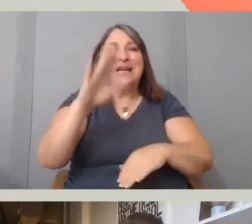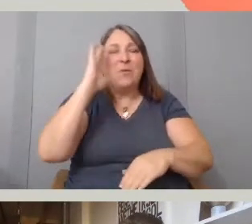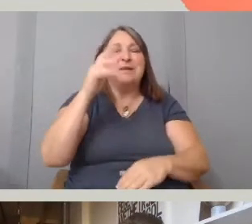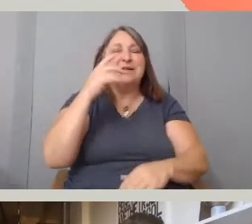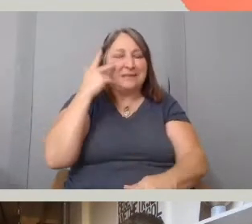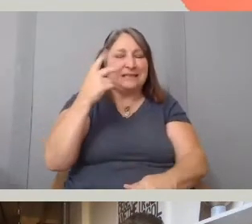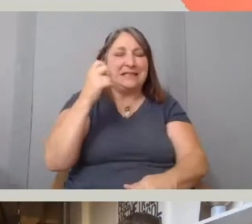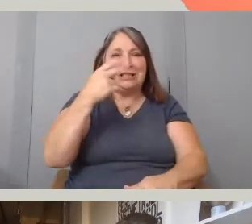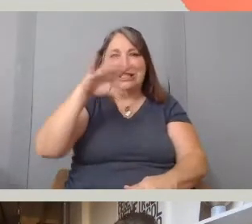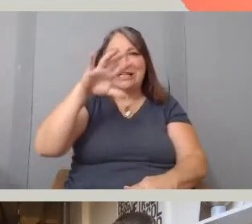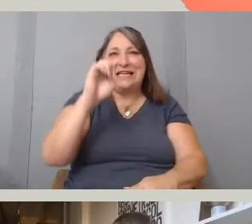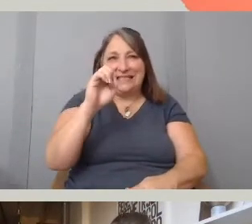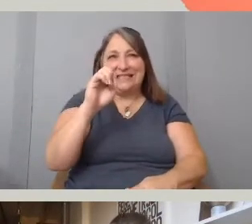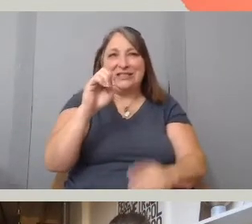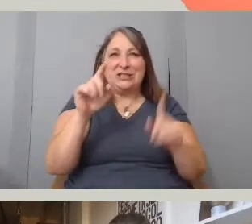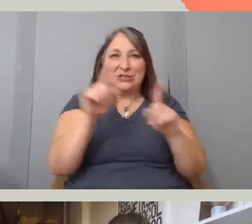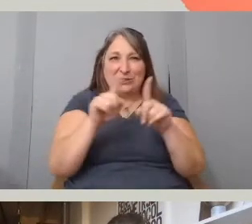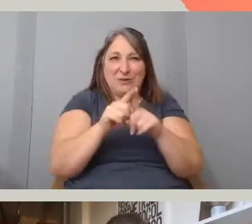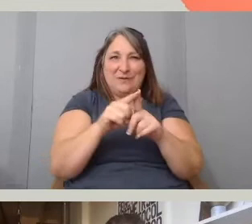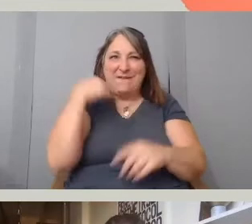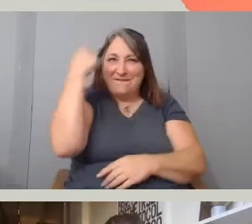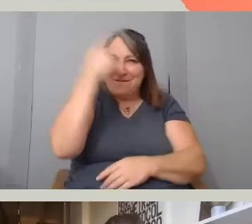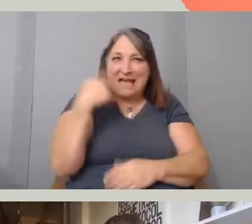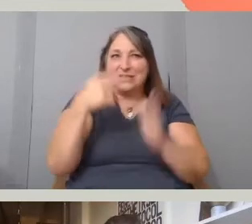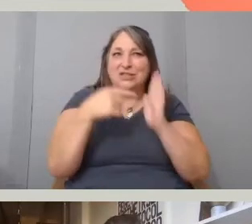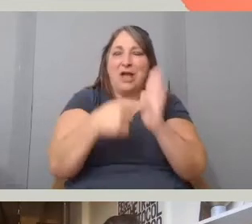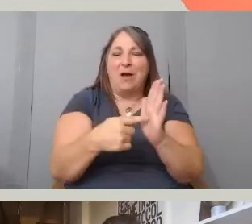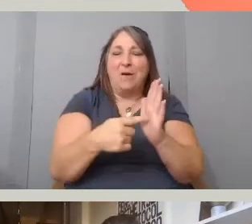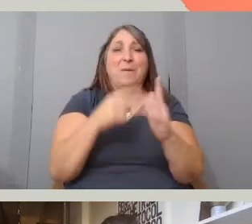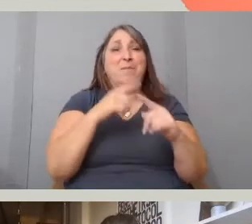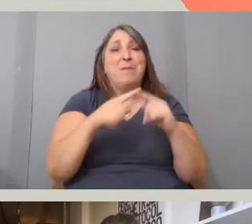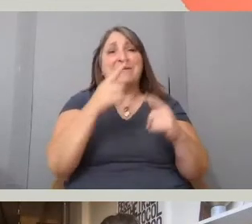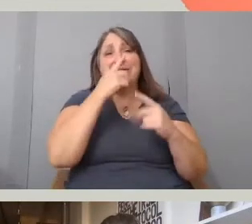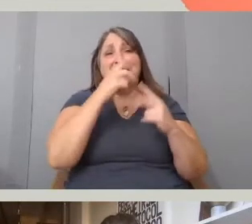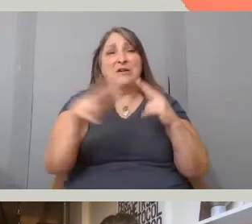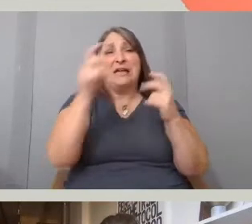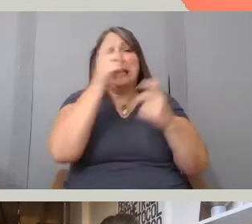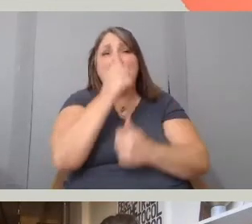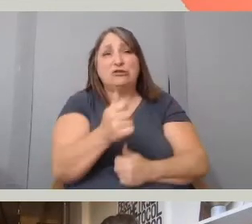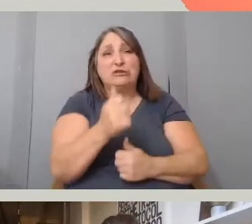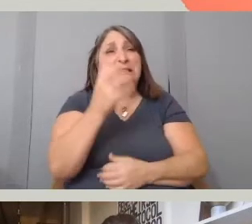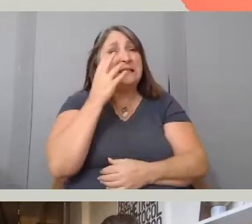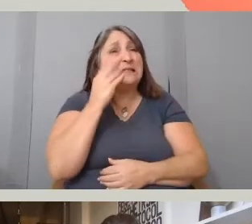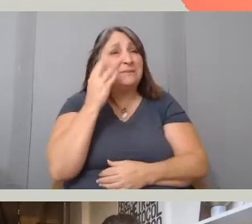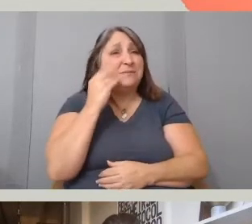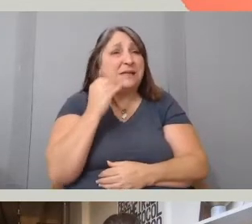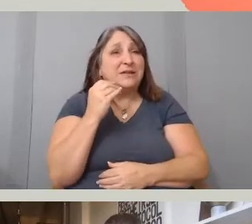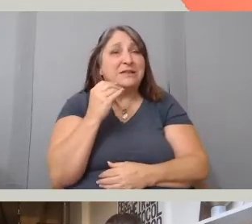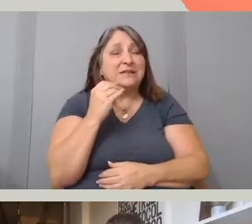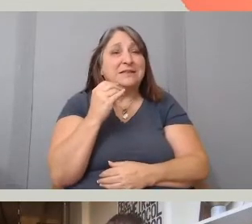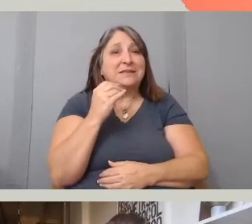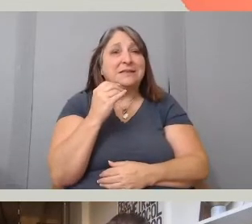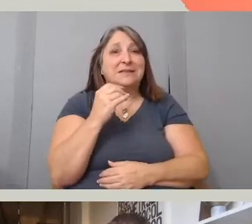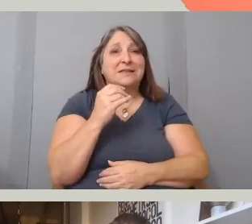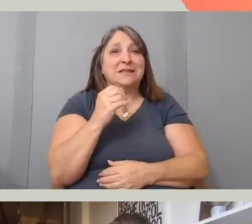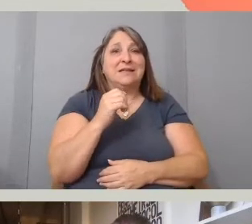But it was in a very interesting and intimidating experience to not have any archive to fall from it